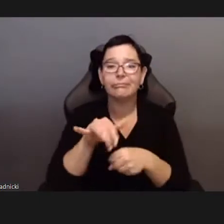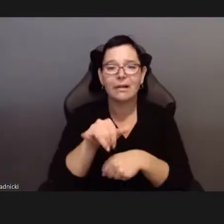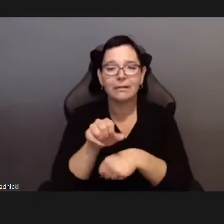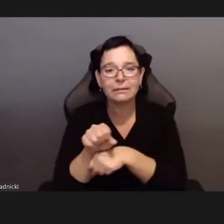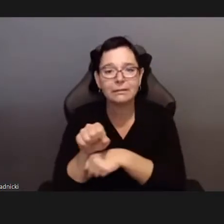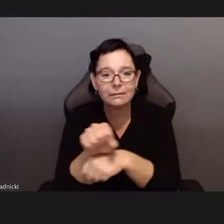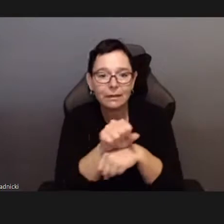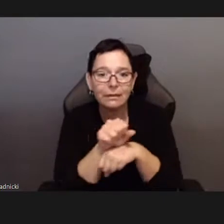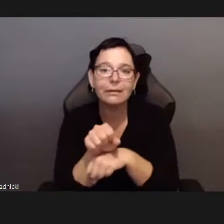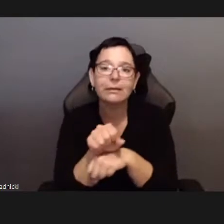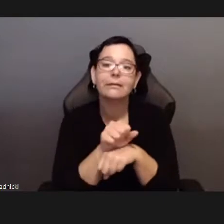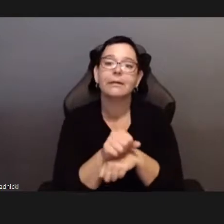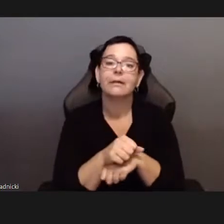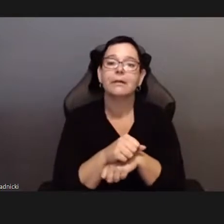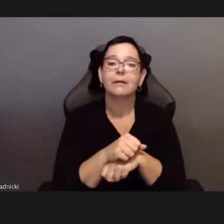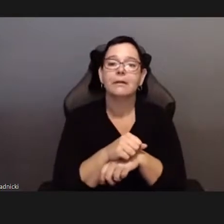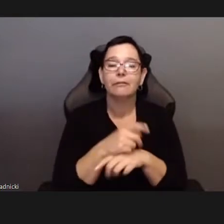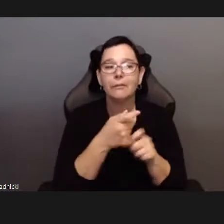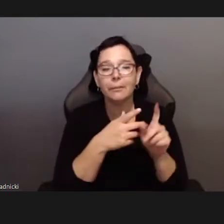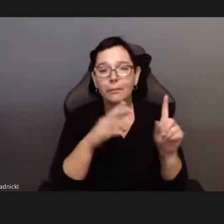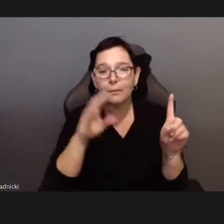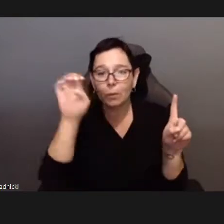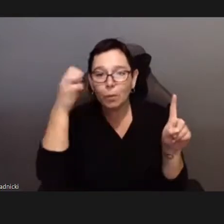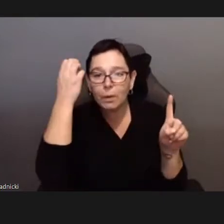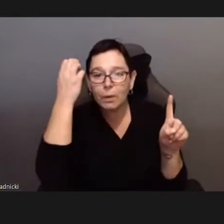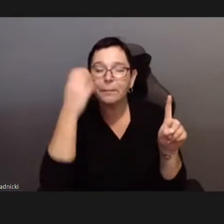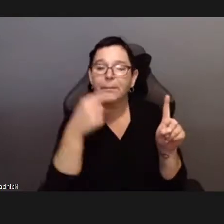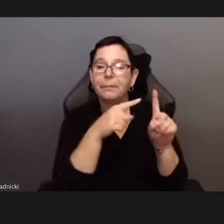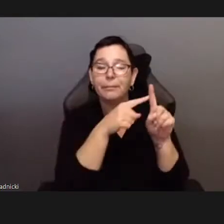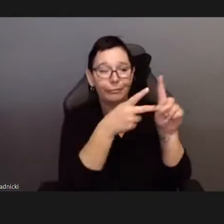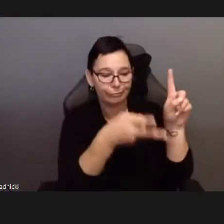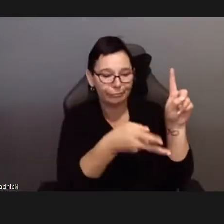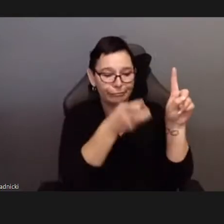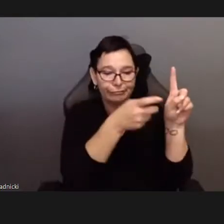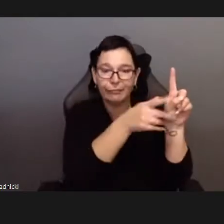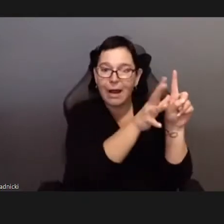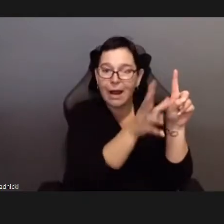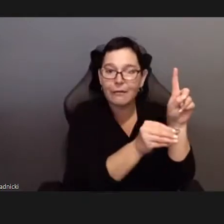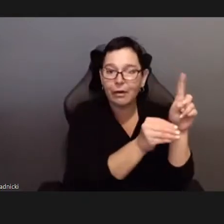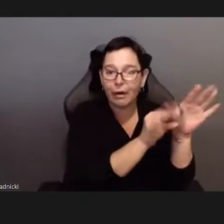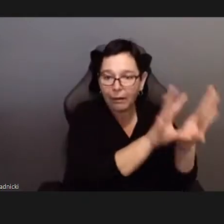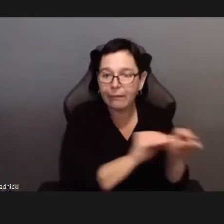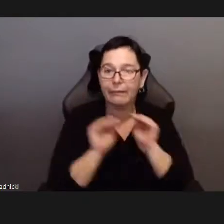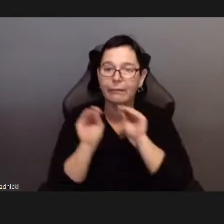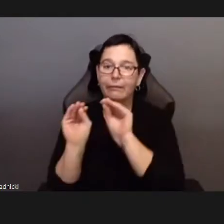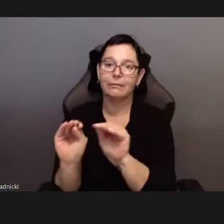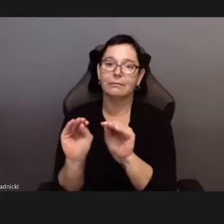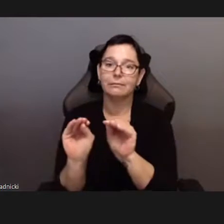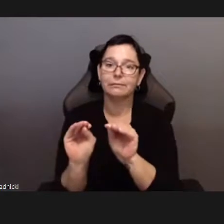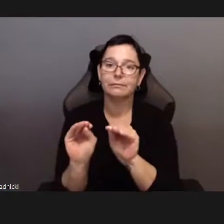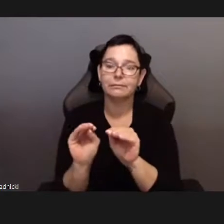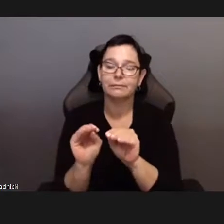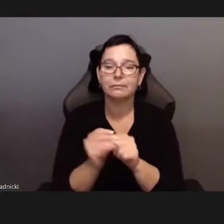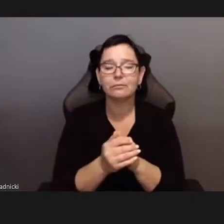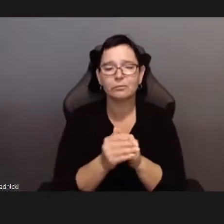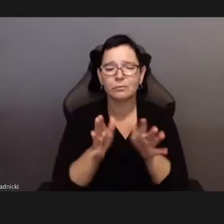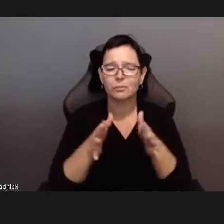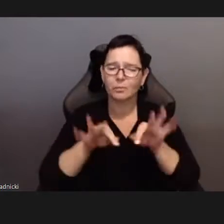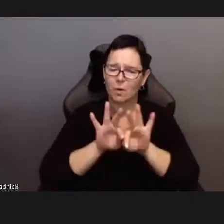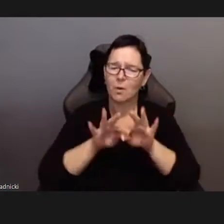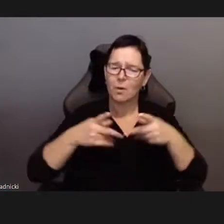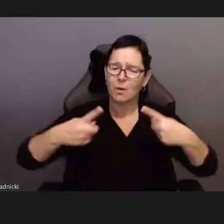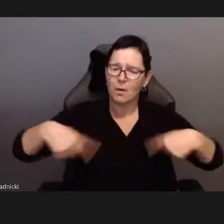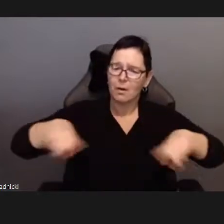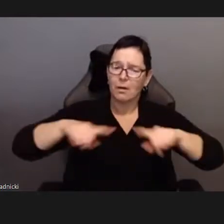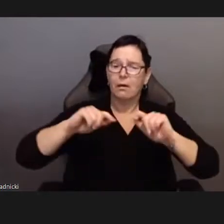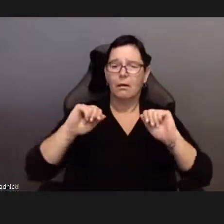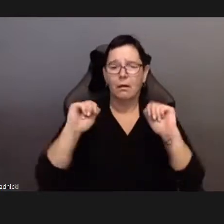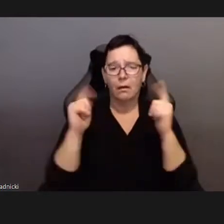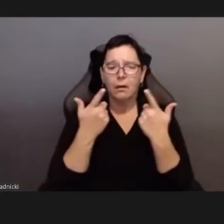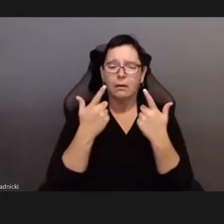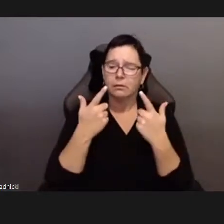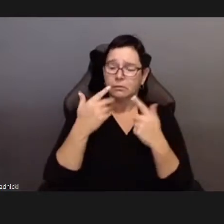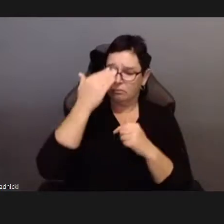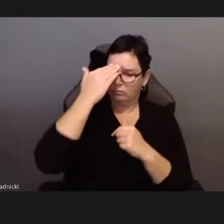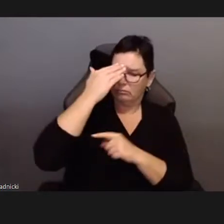We acknowledge that some where brought here involutnarily